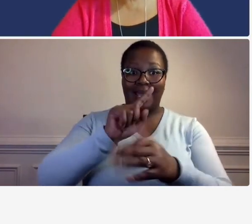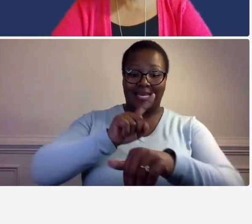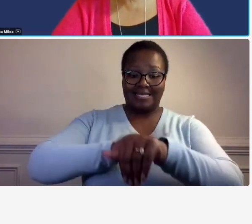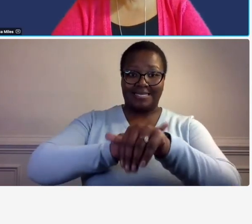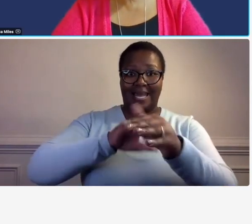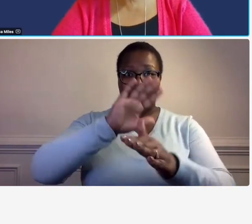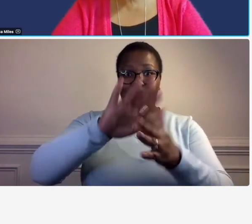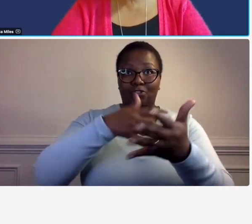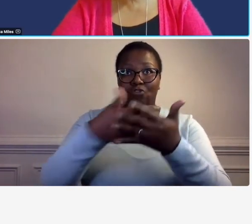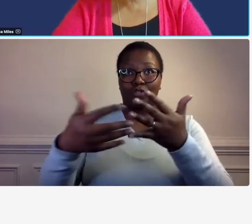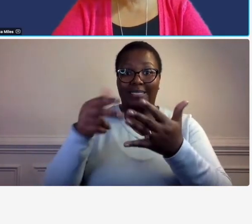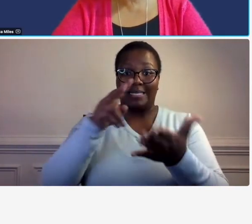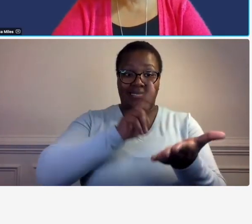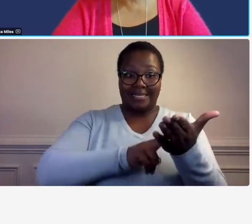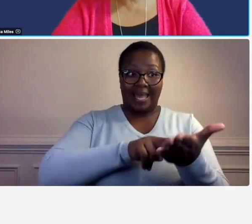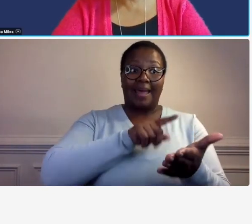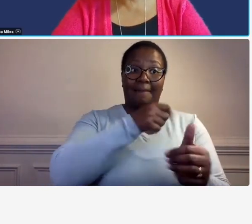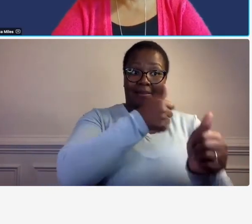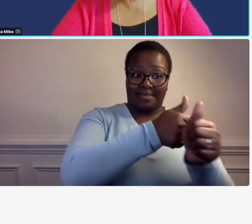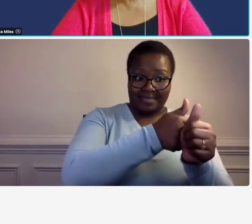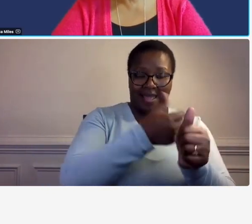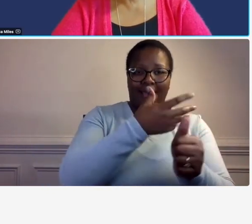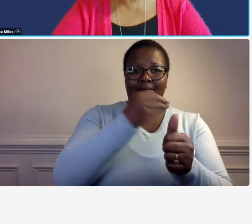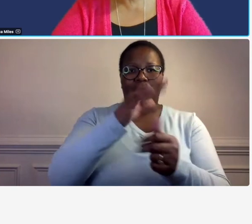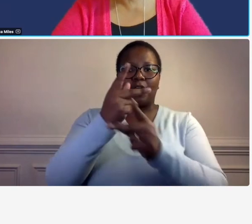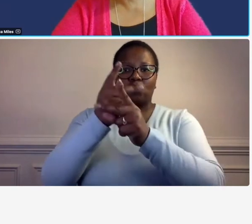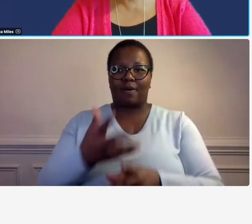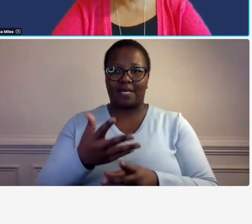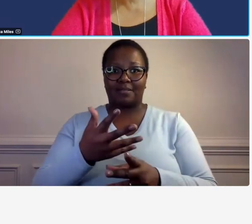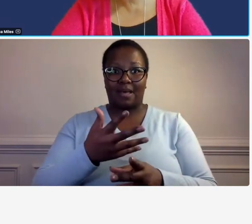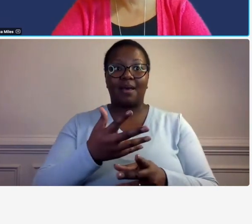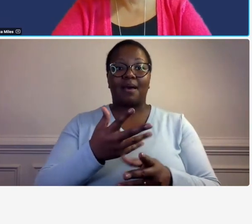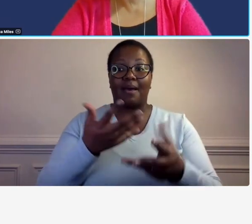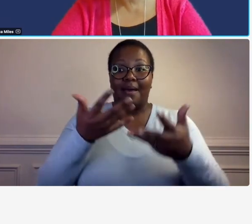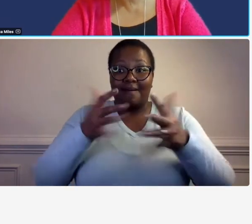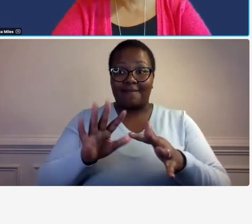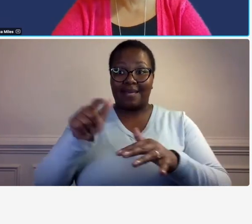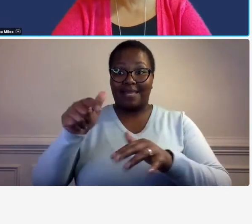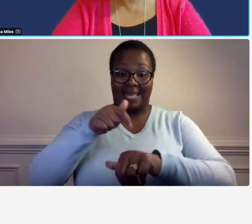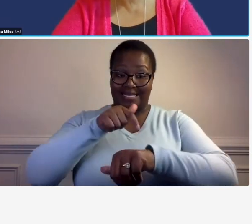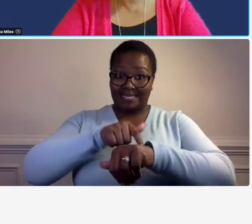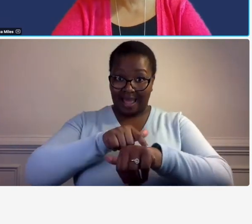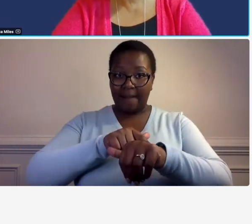so this time build is now that was legitimately built joe performed the work no doubt about it